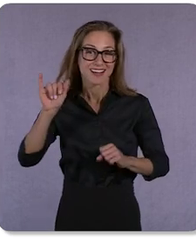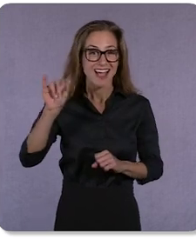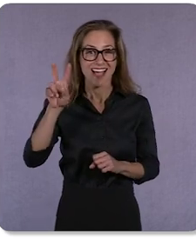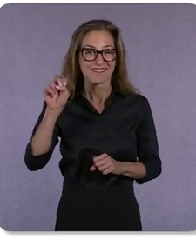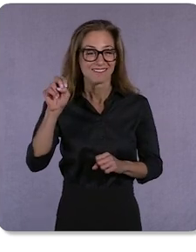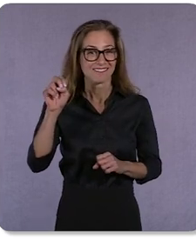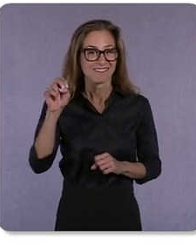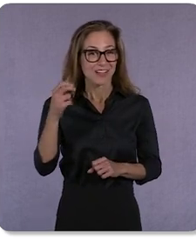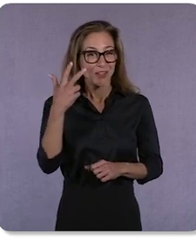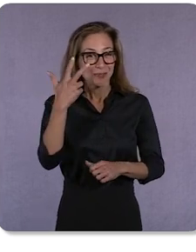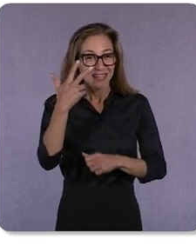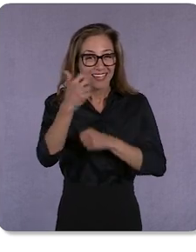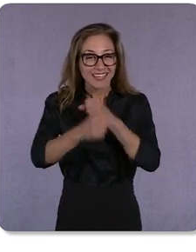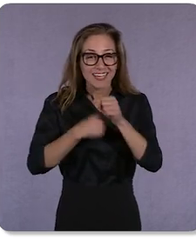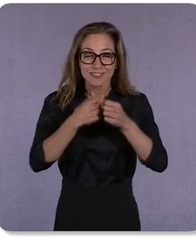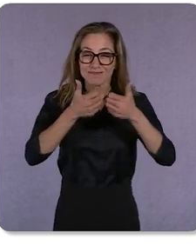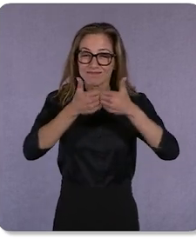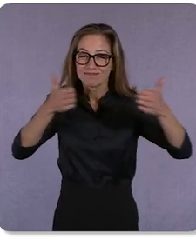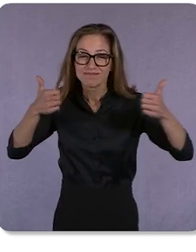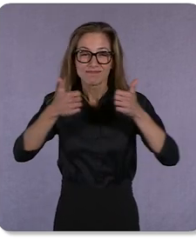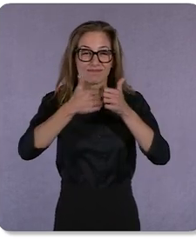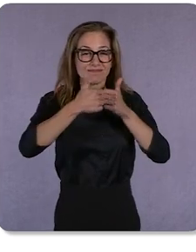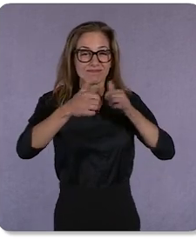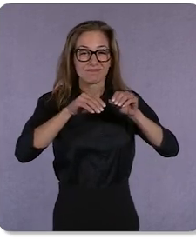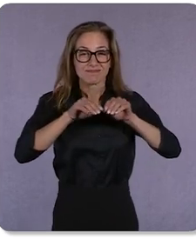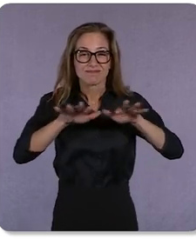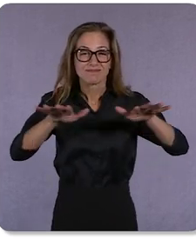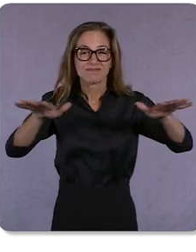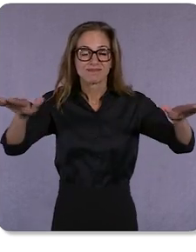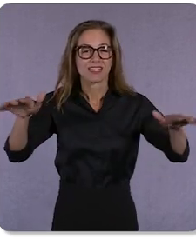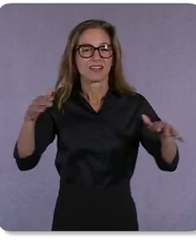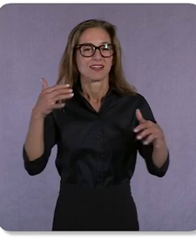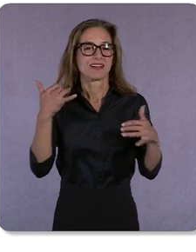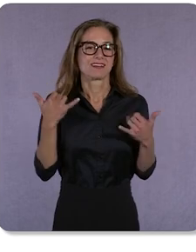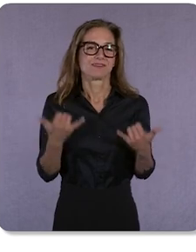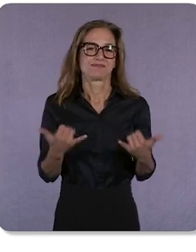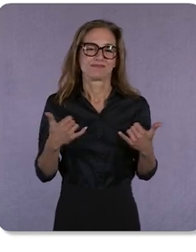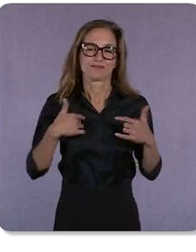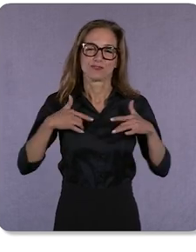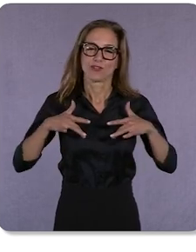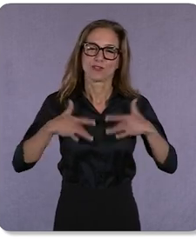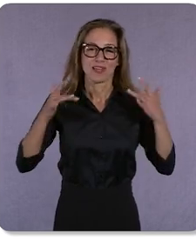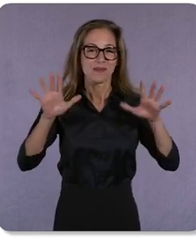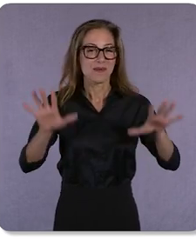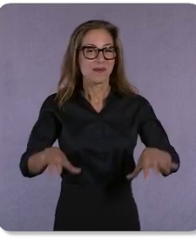Three years we’ve been physically apart. I’m thrilled to be hosting so many of you all